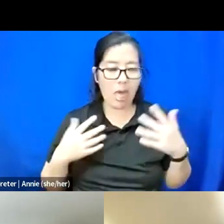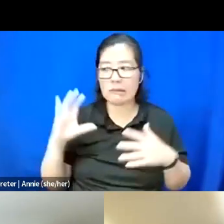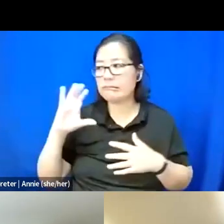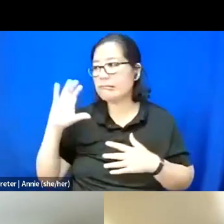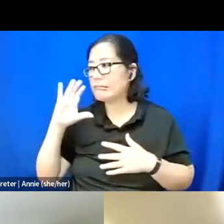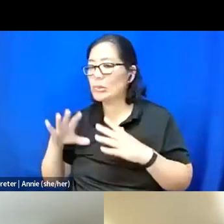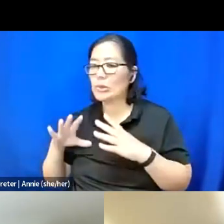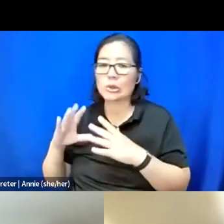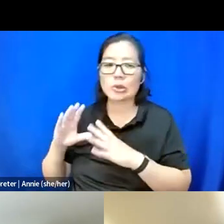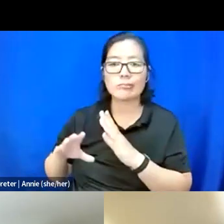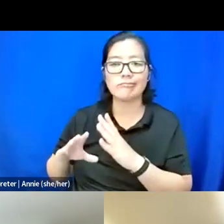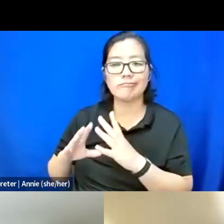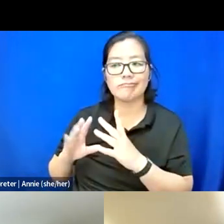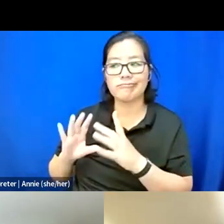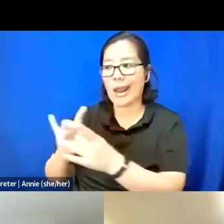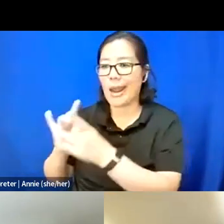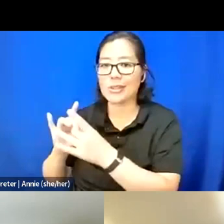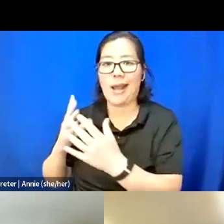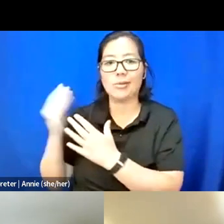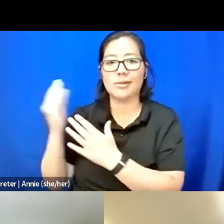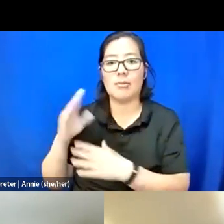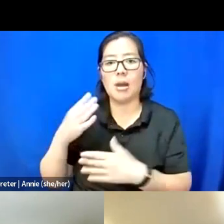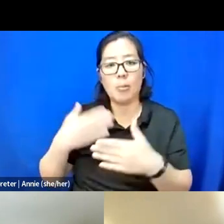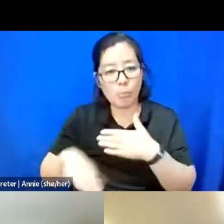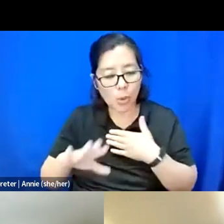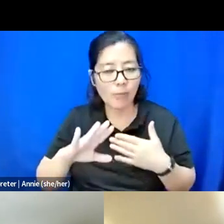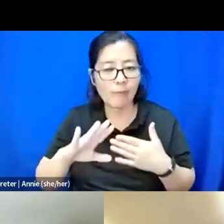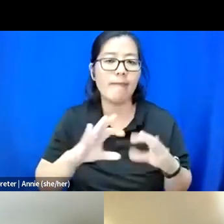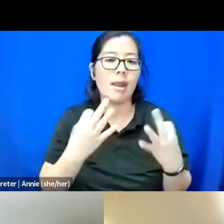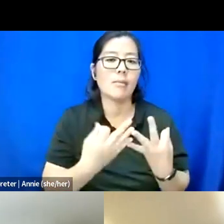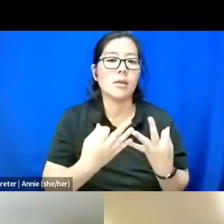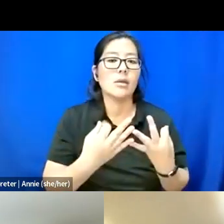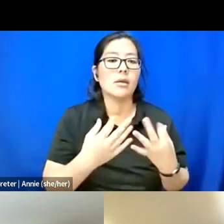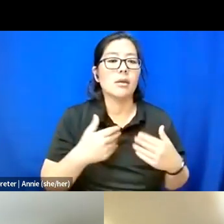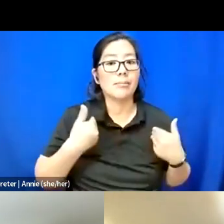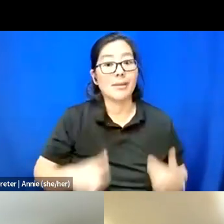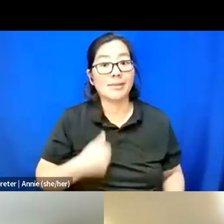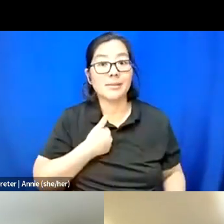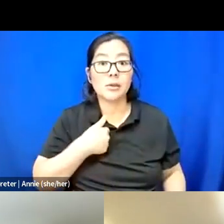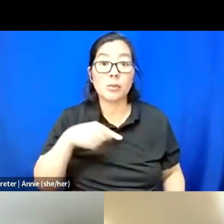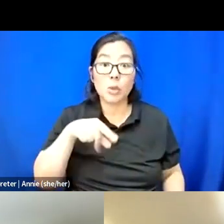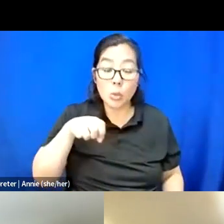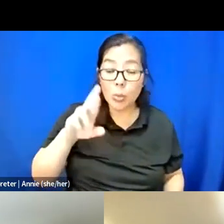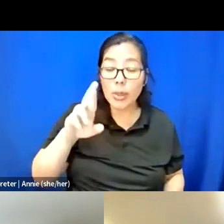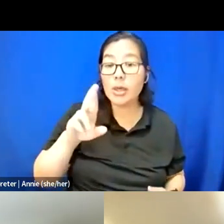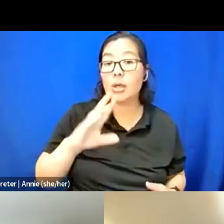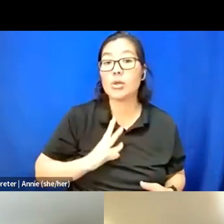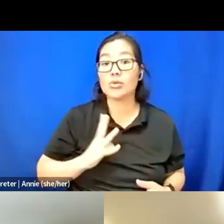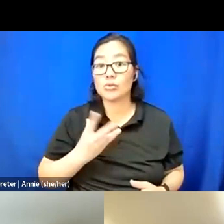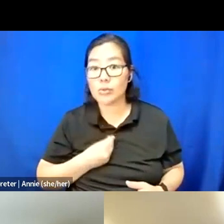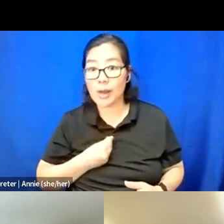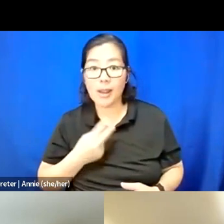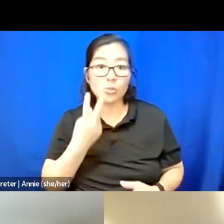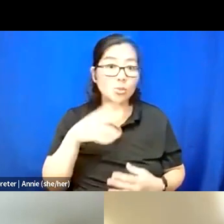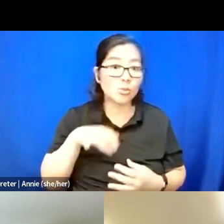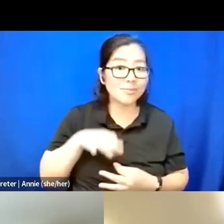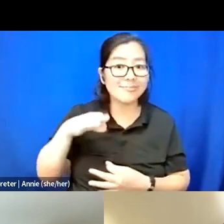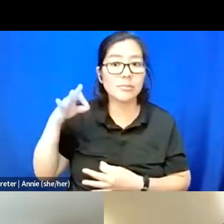of storytelling, so I knew I had to pave my own road.